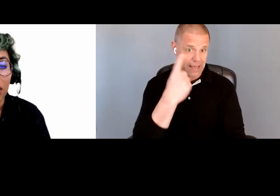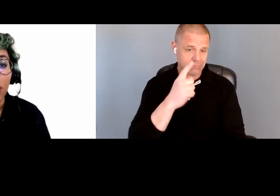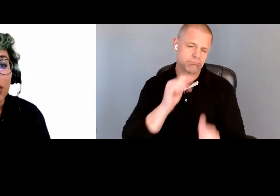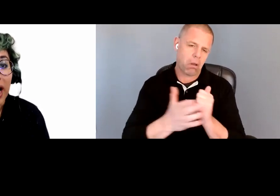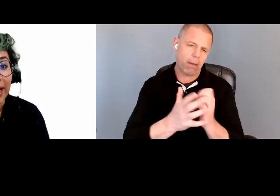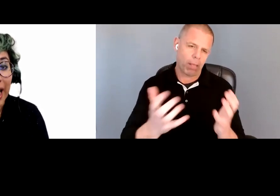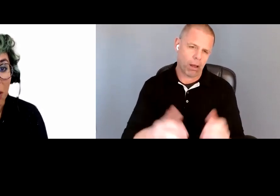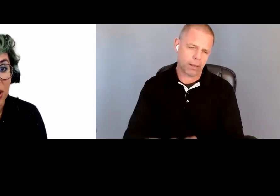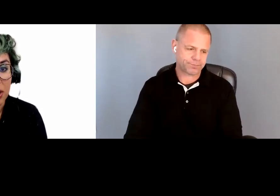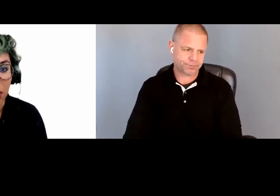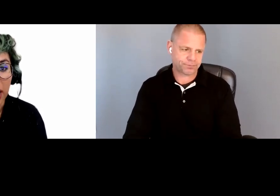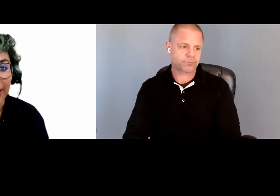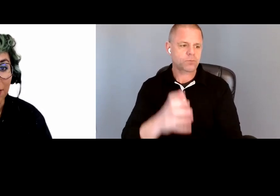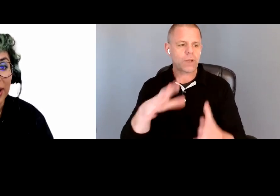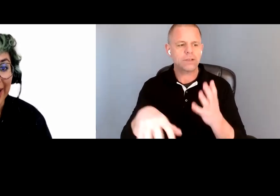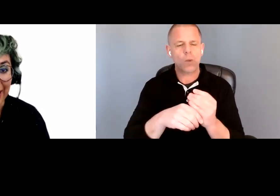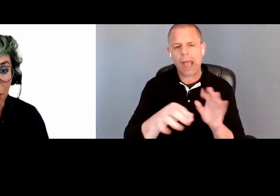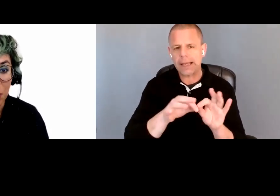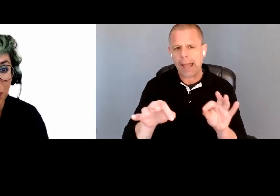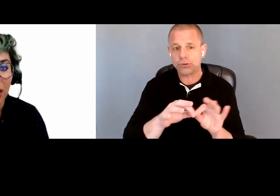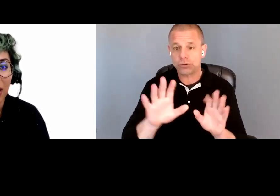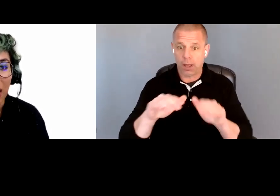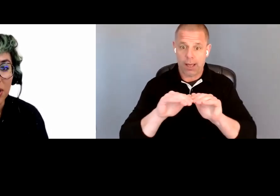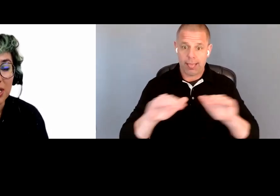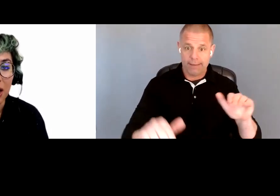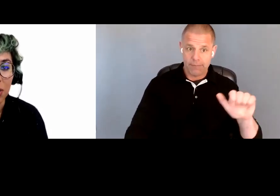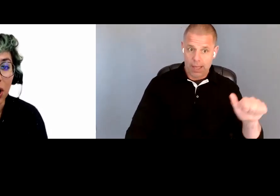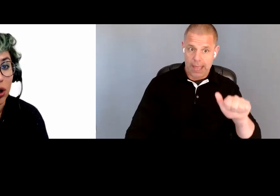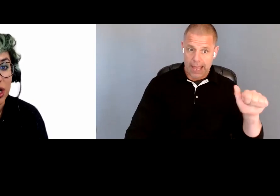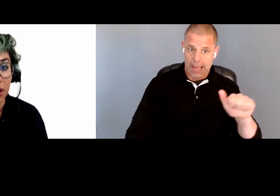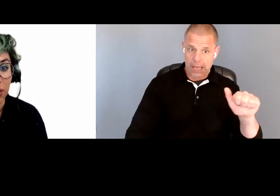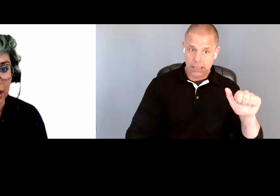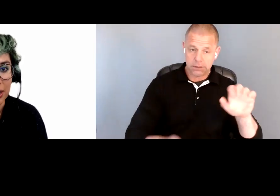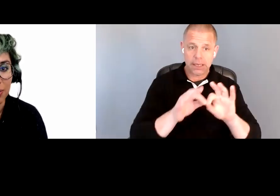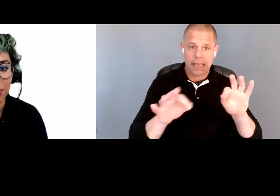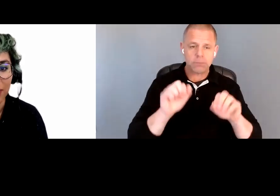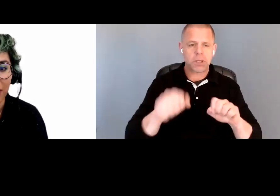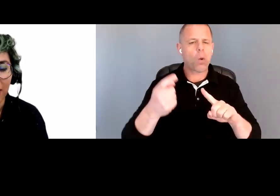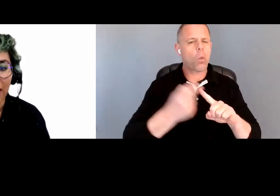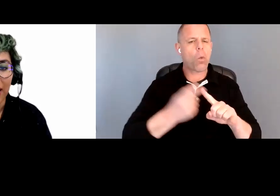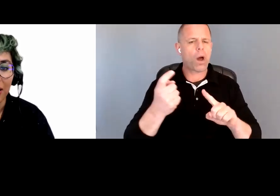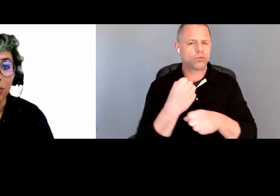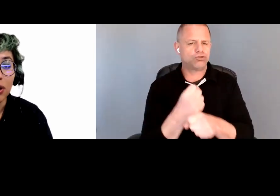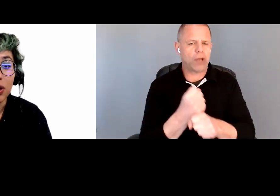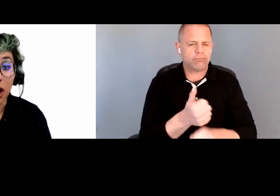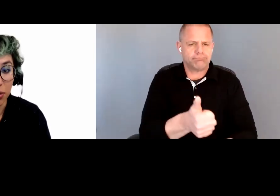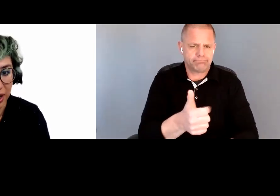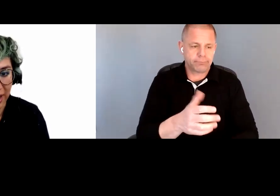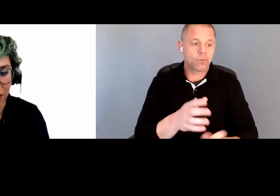You want to add captions. Now, at Level A, captions can be auto generated. At Level AA,